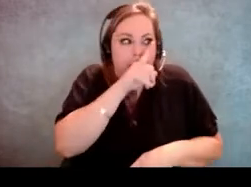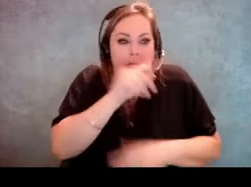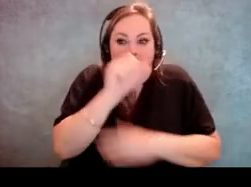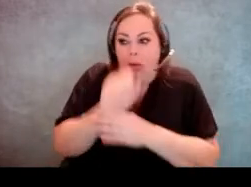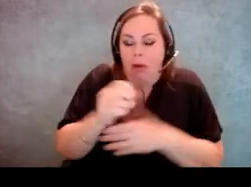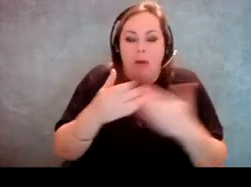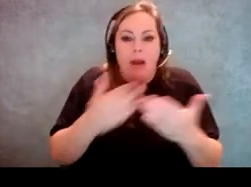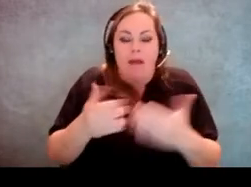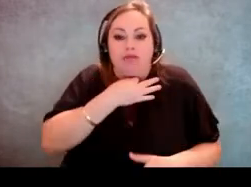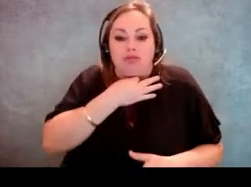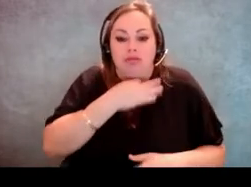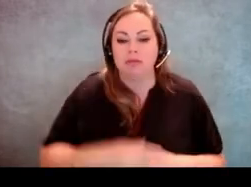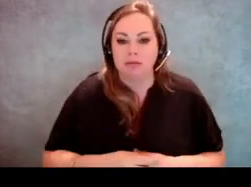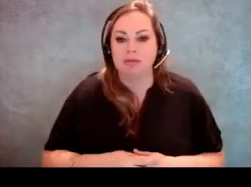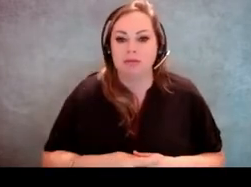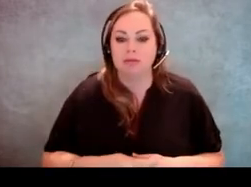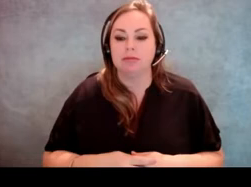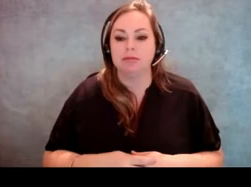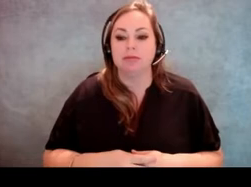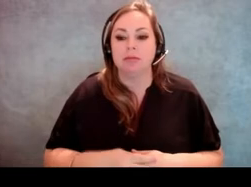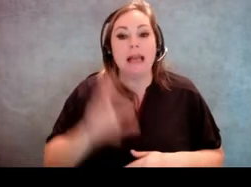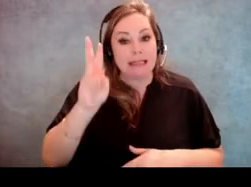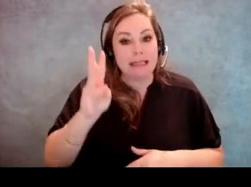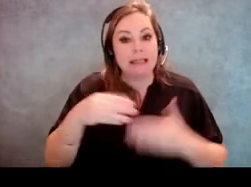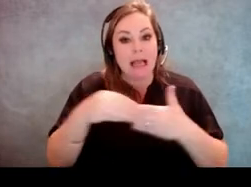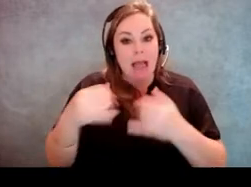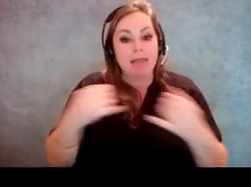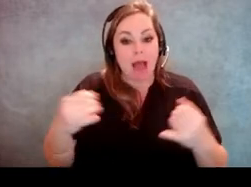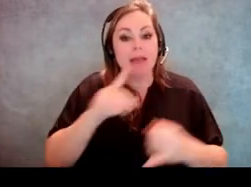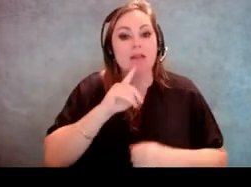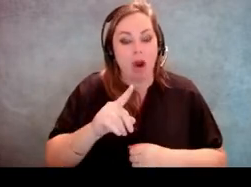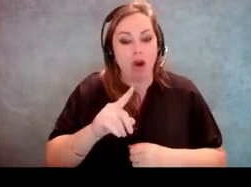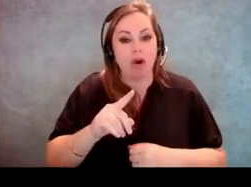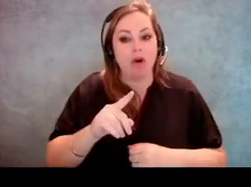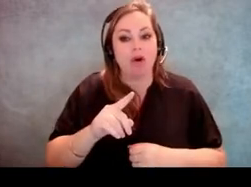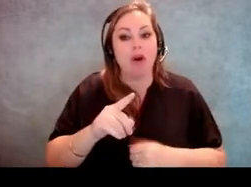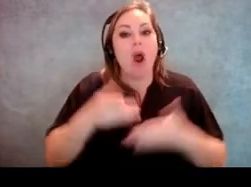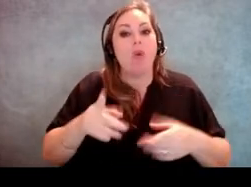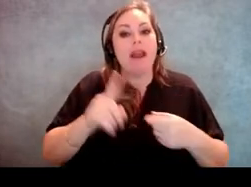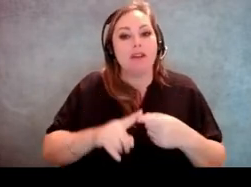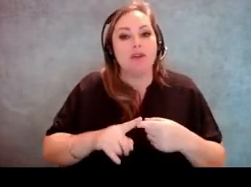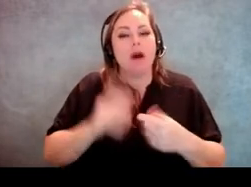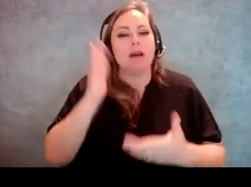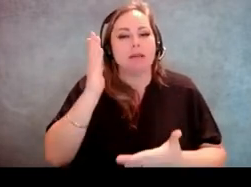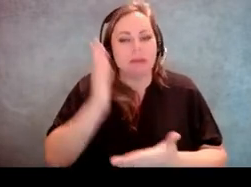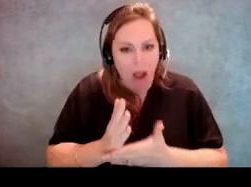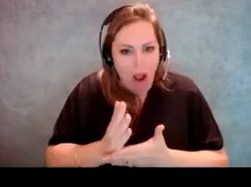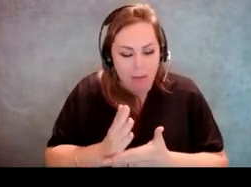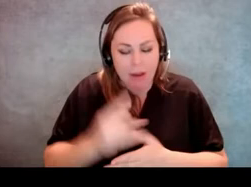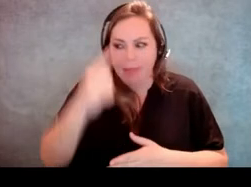And I think that these six basic guidelines are just a way for us to stop and think about the fact that voters with